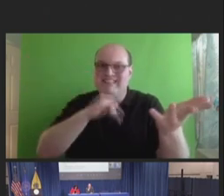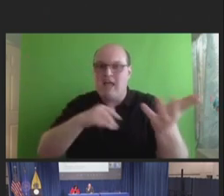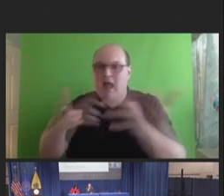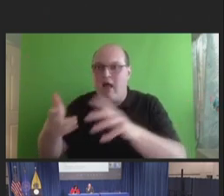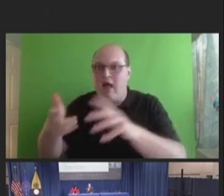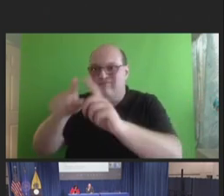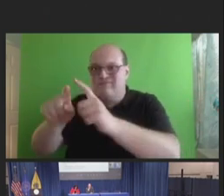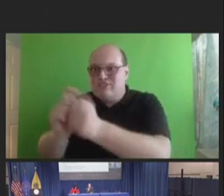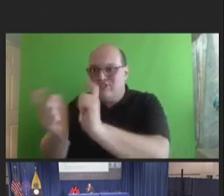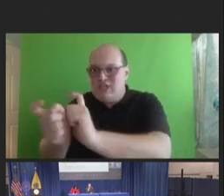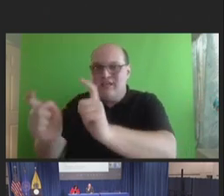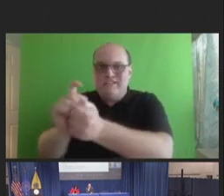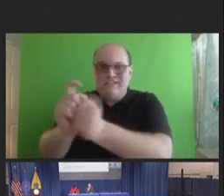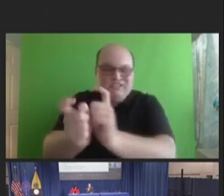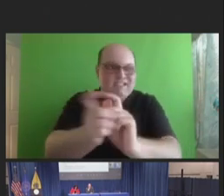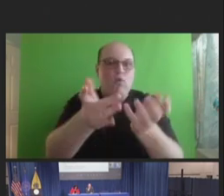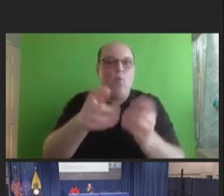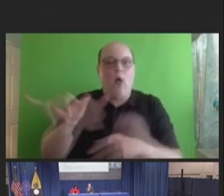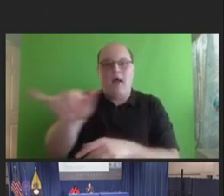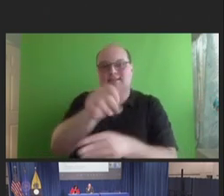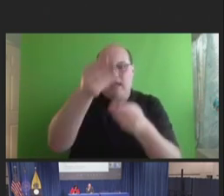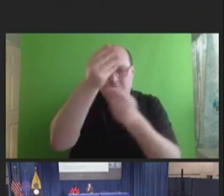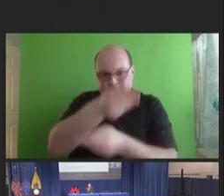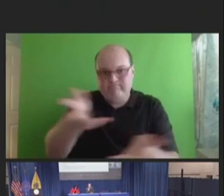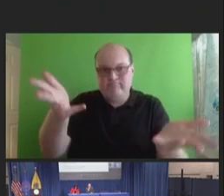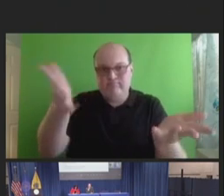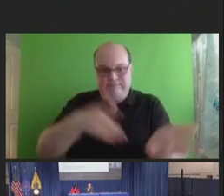I think that is one of the things that I've heard from a lot of healthcare professional